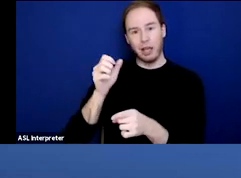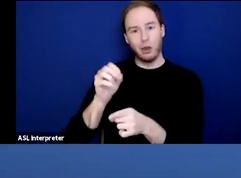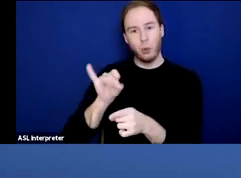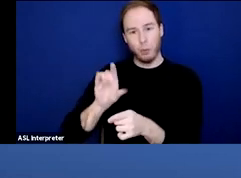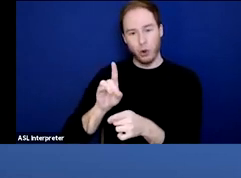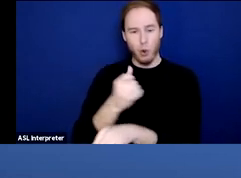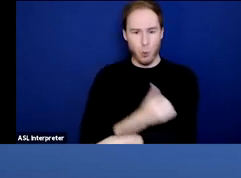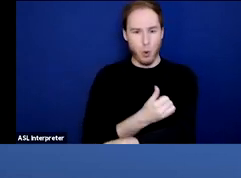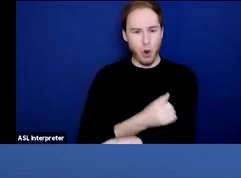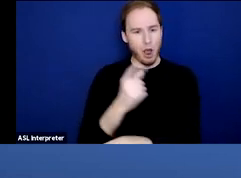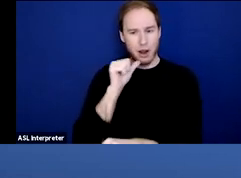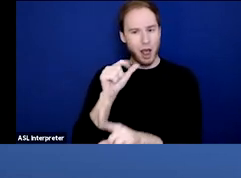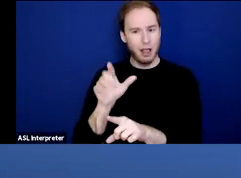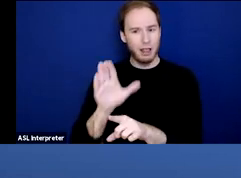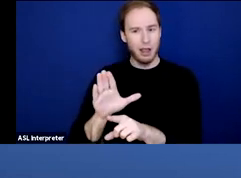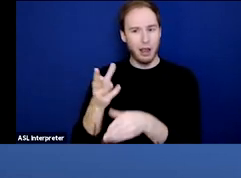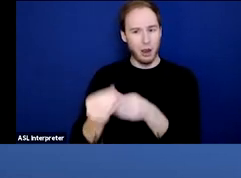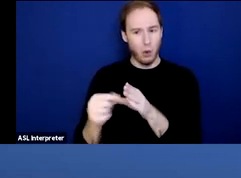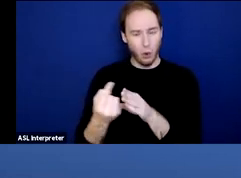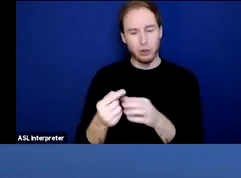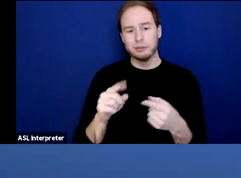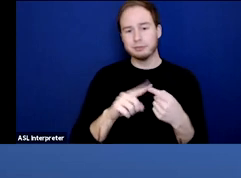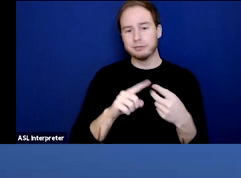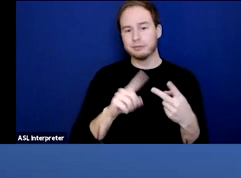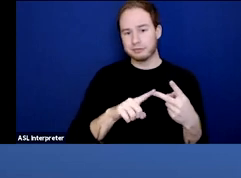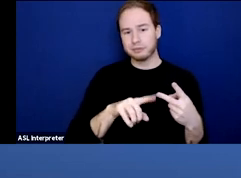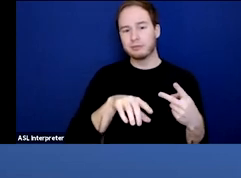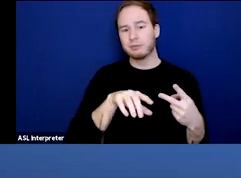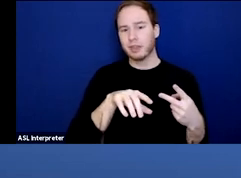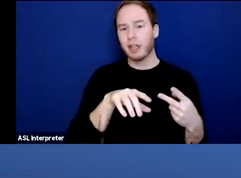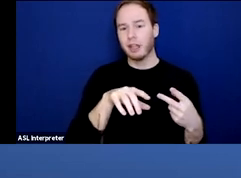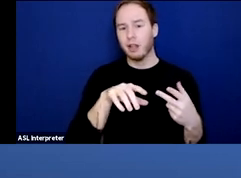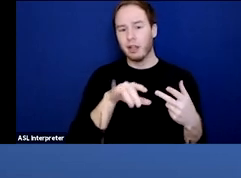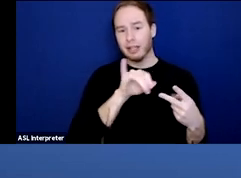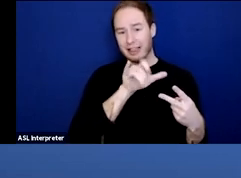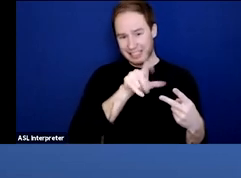Clearly, illicit fentanyl, carfentanil, these things are killing our brothers and sisters out there.